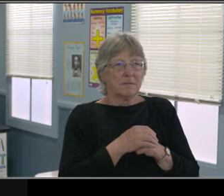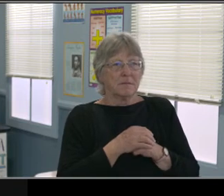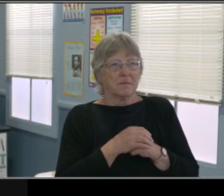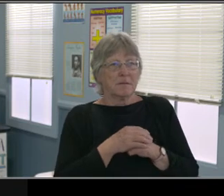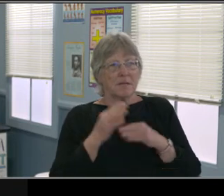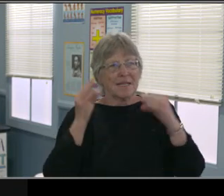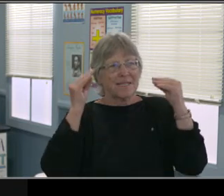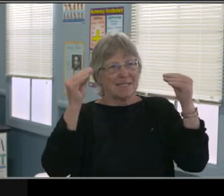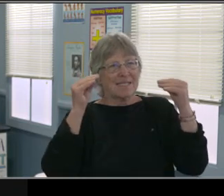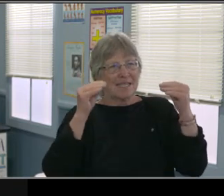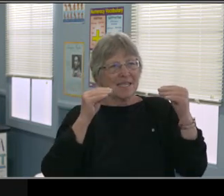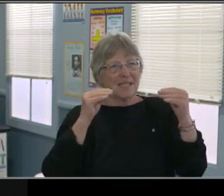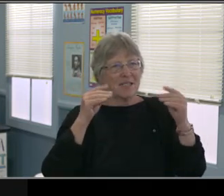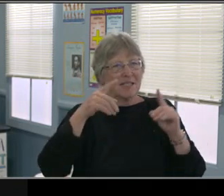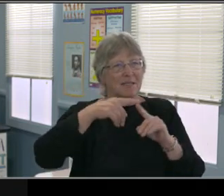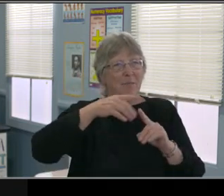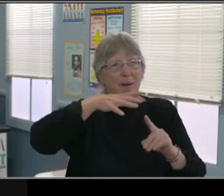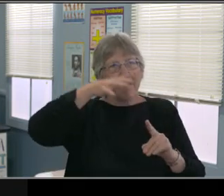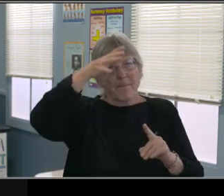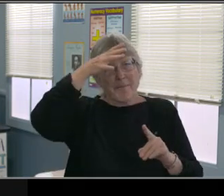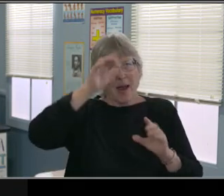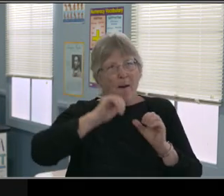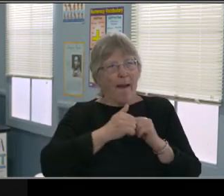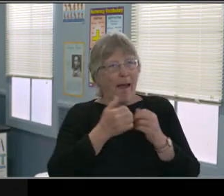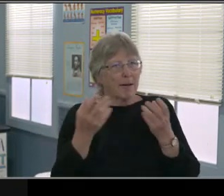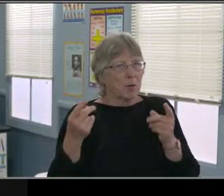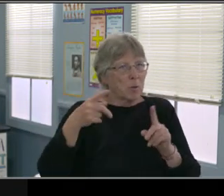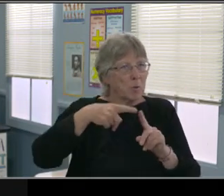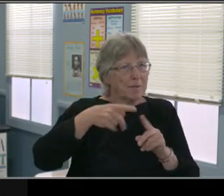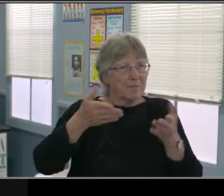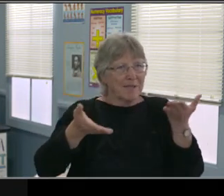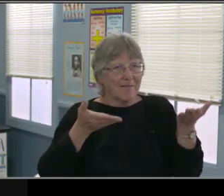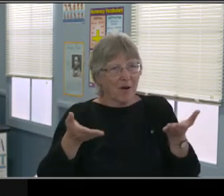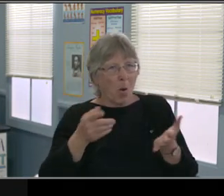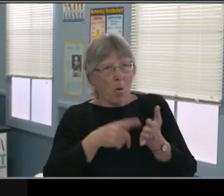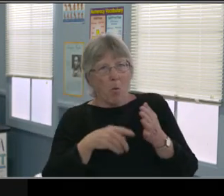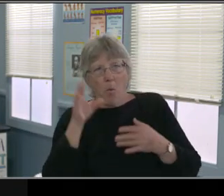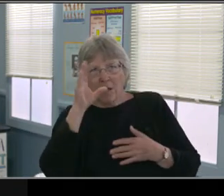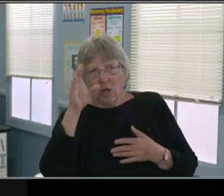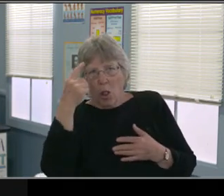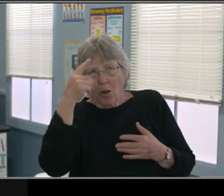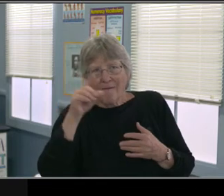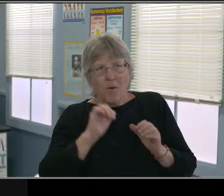and provide the school with those results and we can collaborate to figure out what the best plan